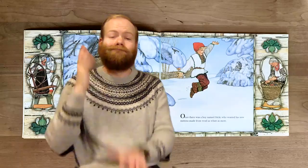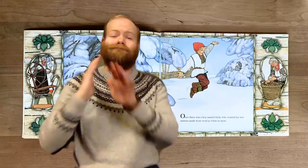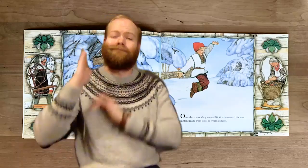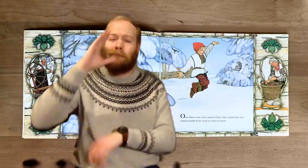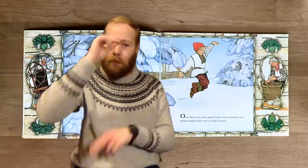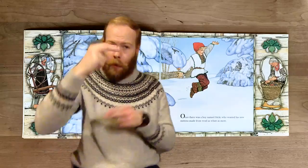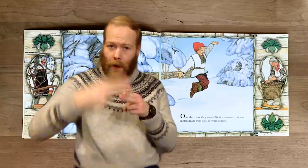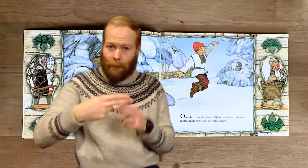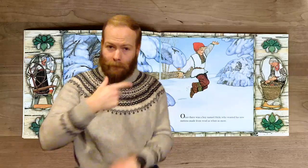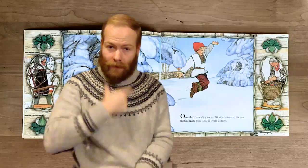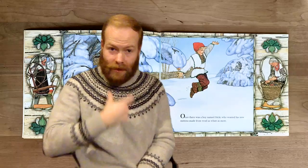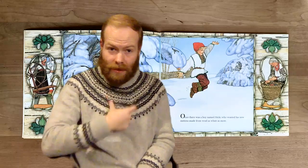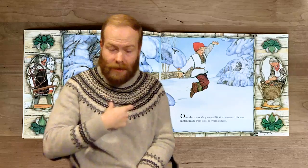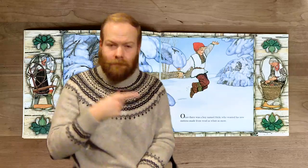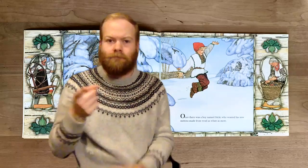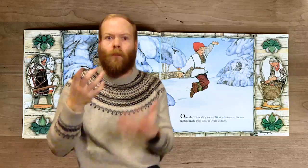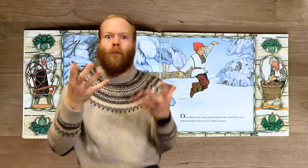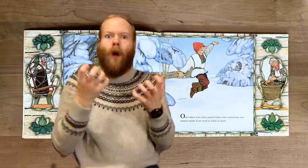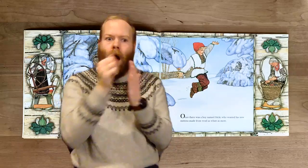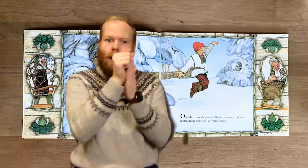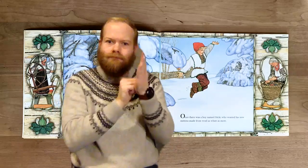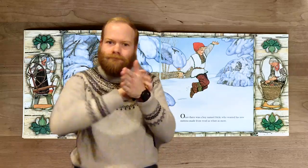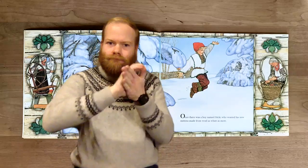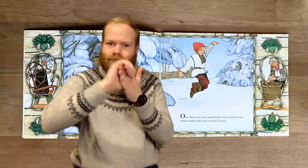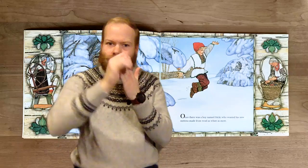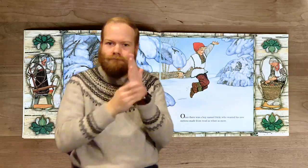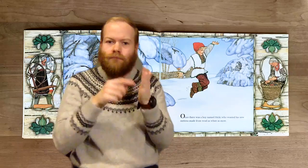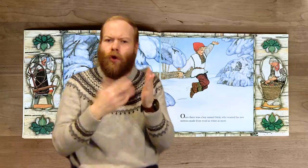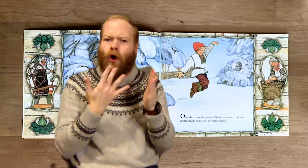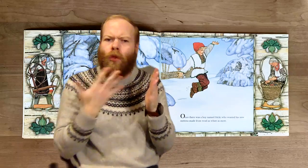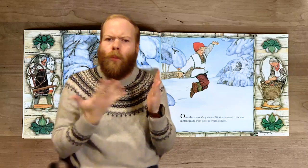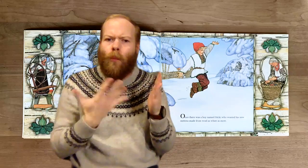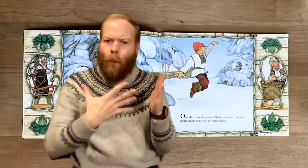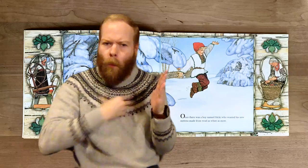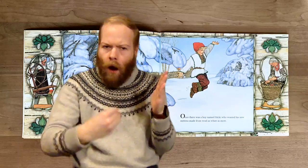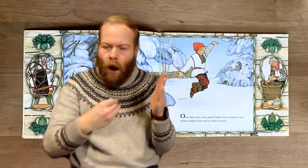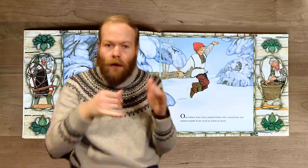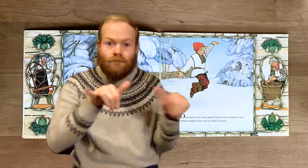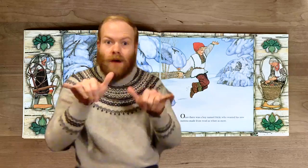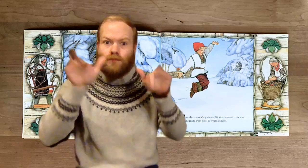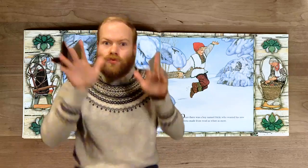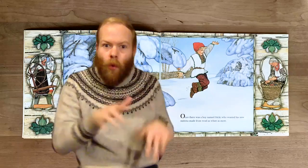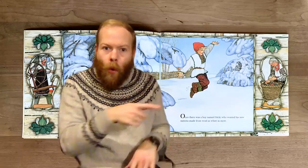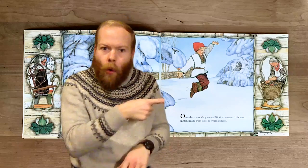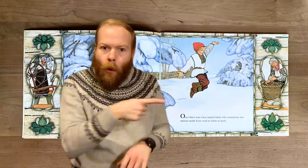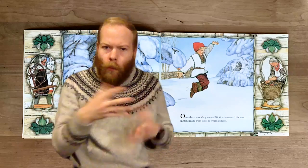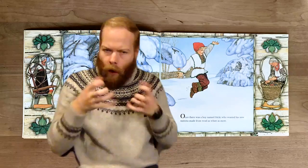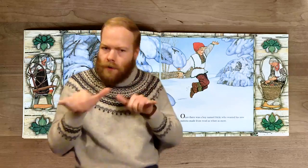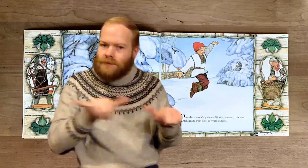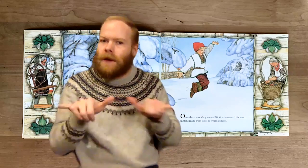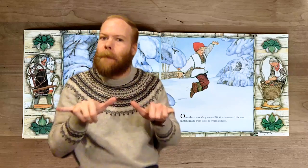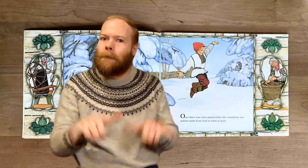Once there was a boy named Nicki who wanted his new mittens made from wool as white as snow.